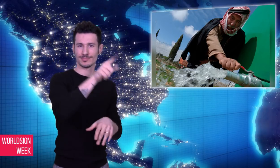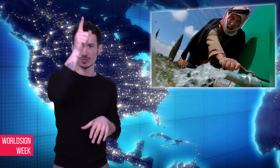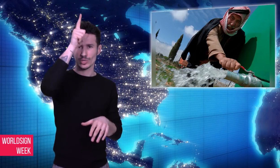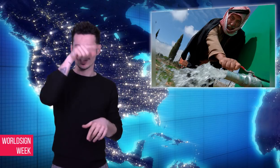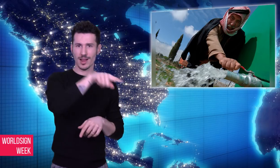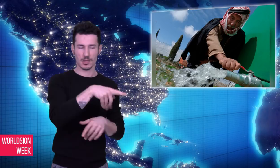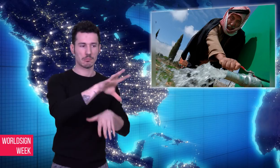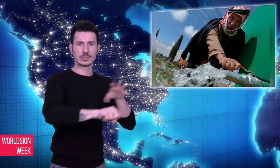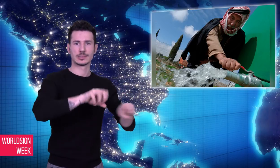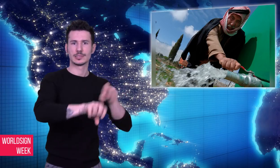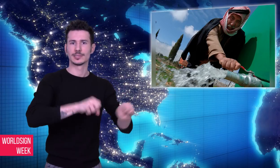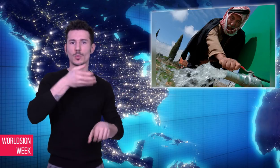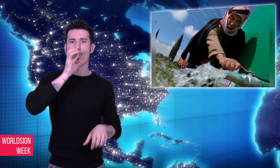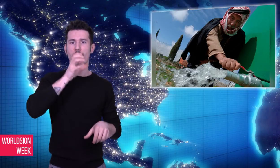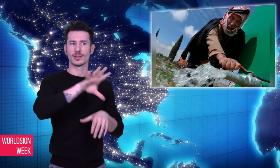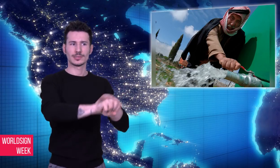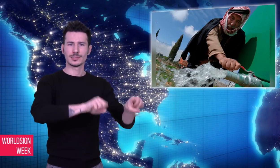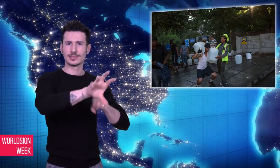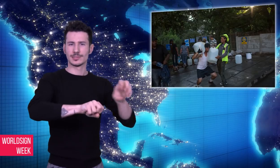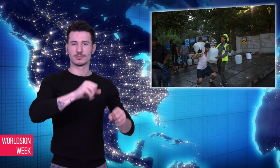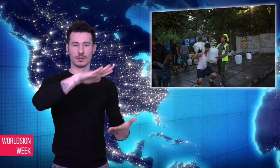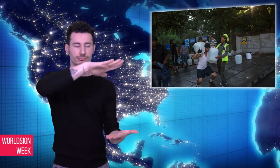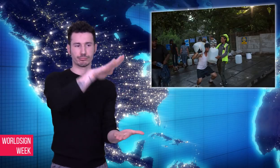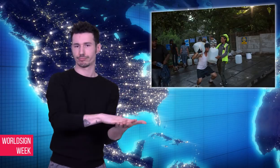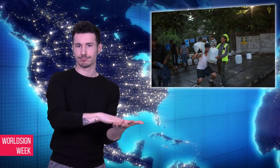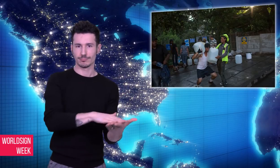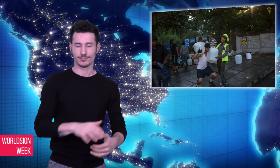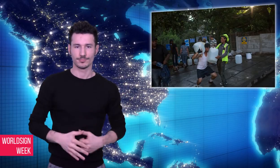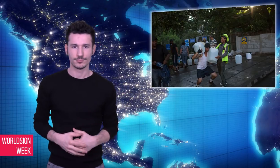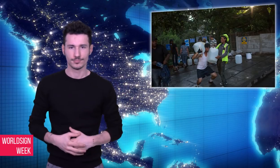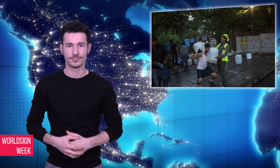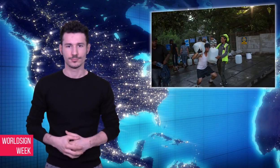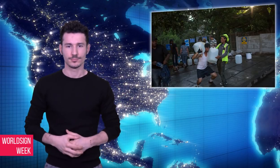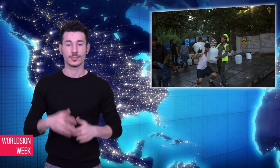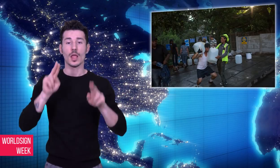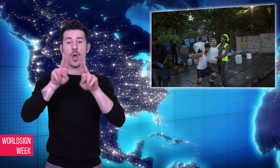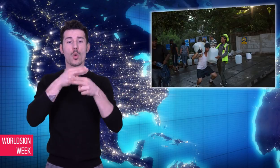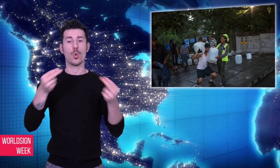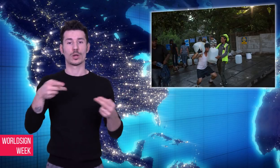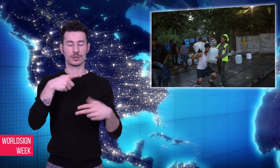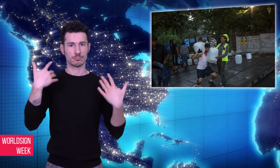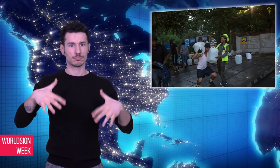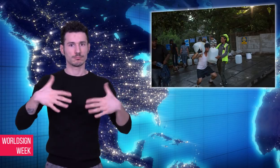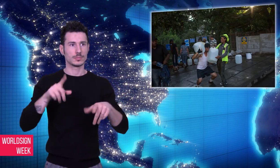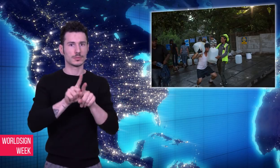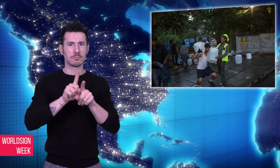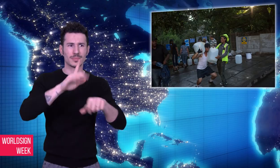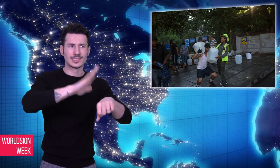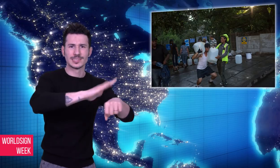when Syrian refugees settled in the